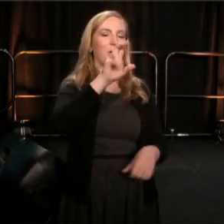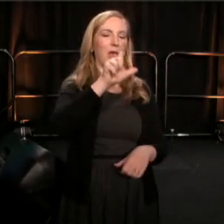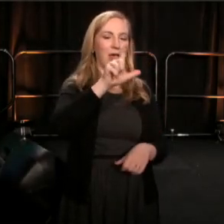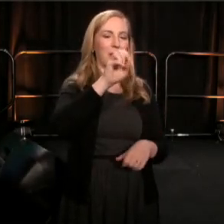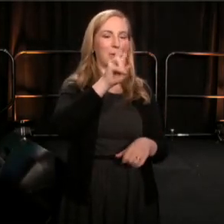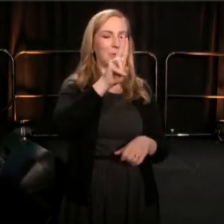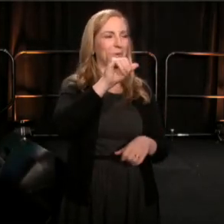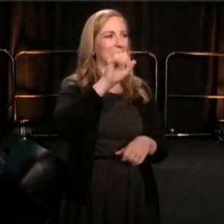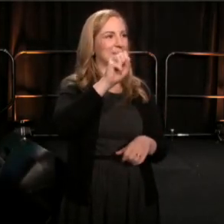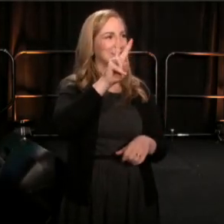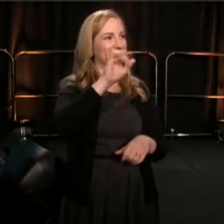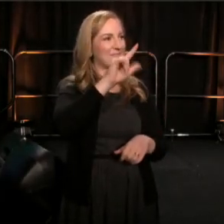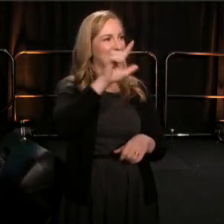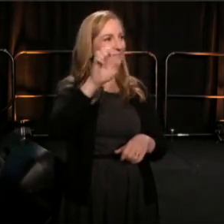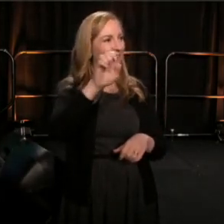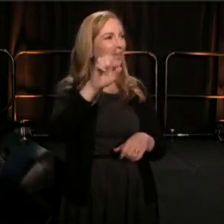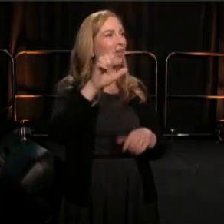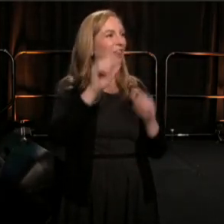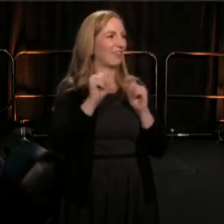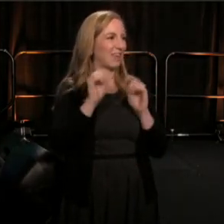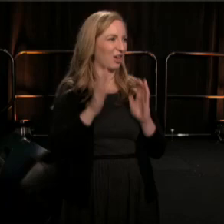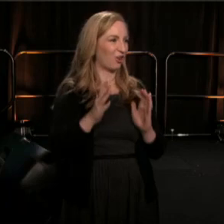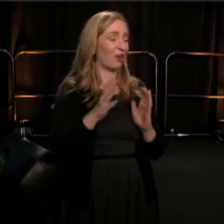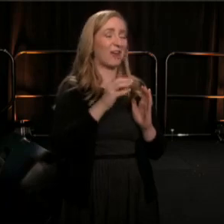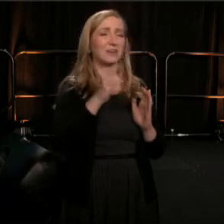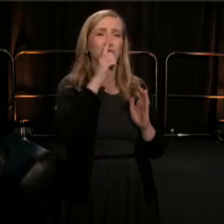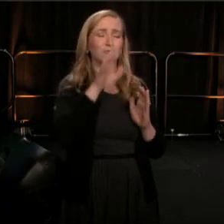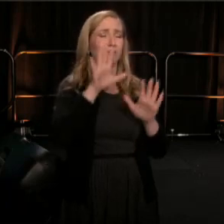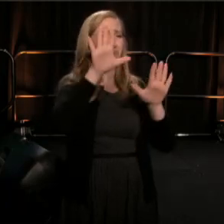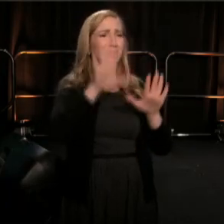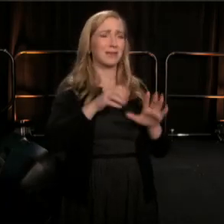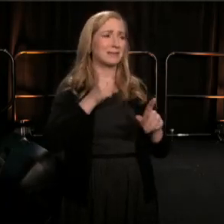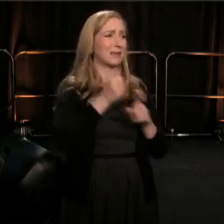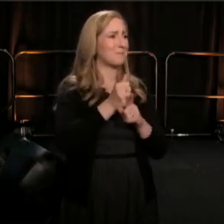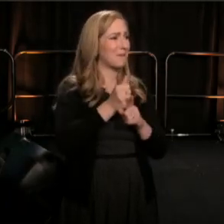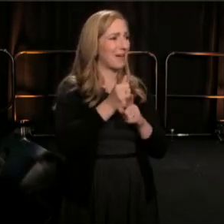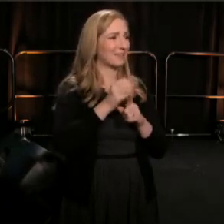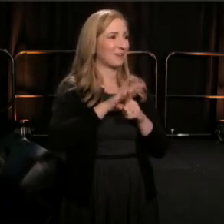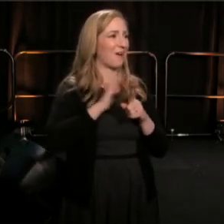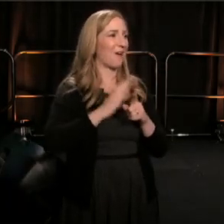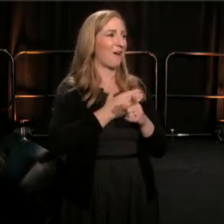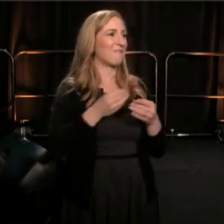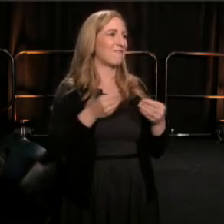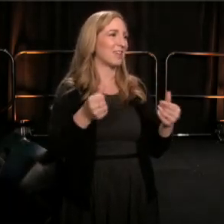on our field, and on every life, his great heart touches. Yes.